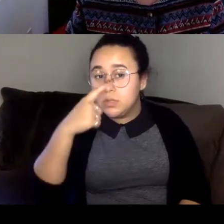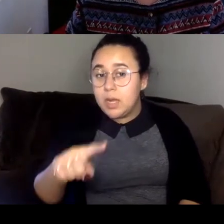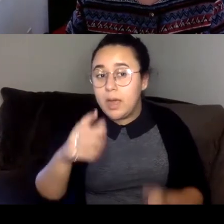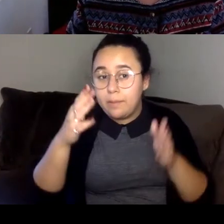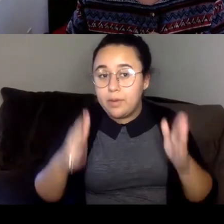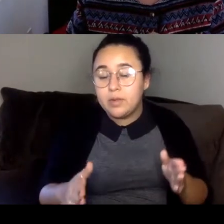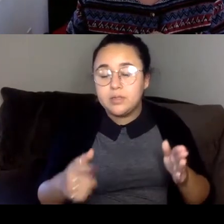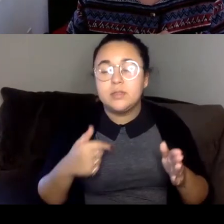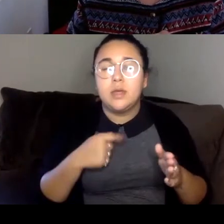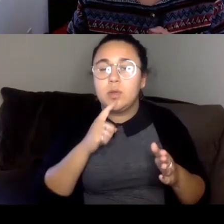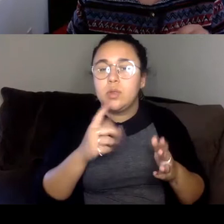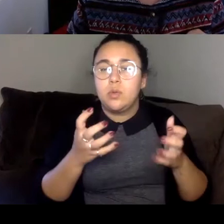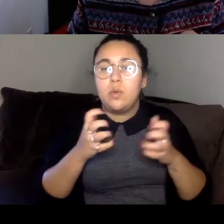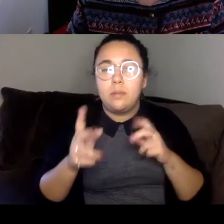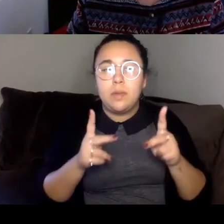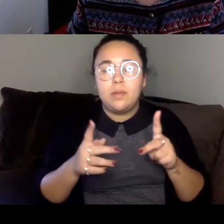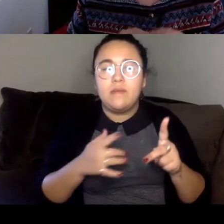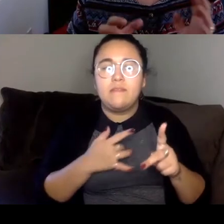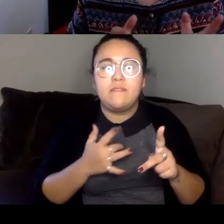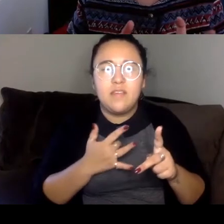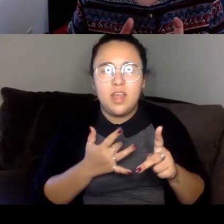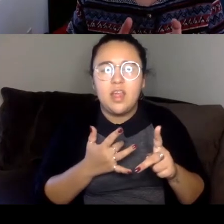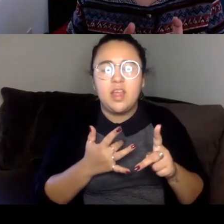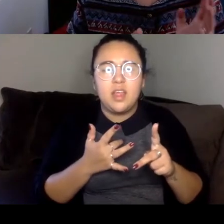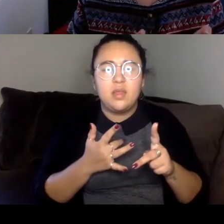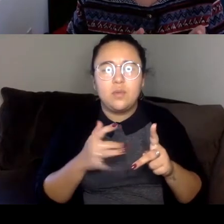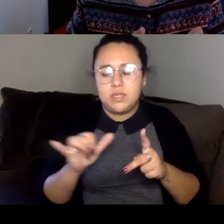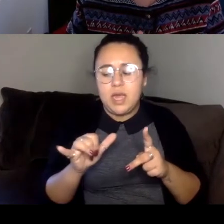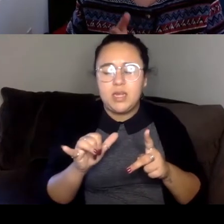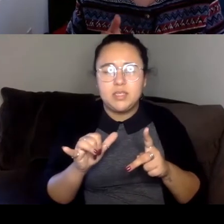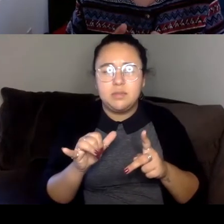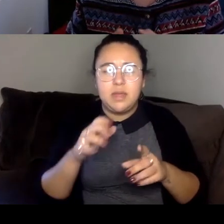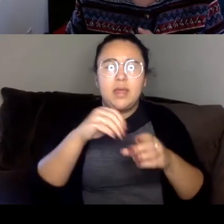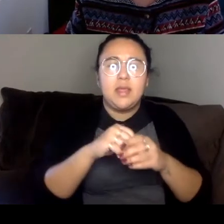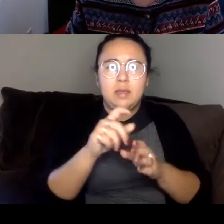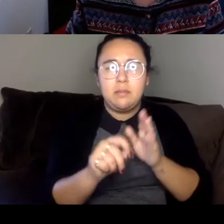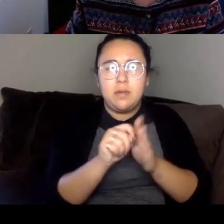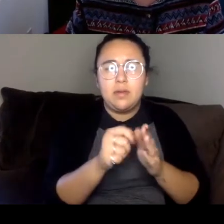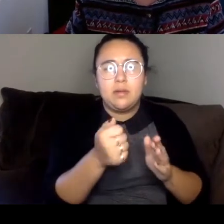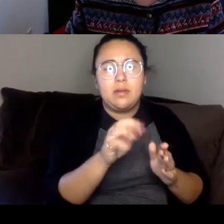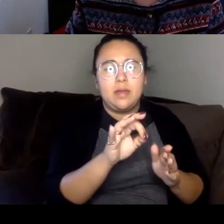I really wanted to have people feel what it was like to be in this period of 1973 to 1976,